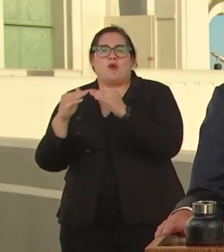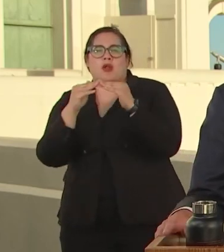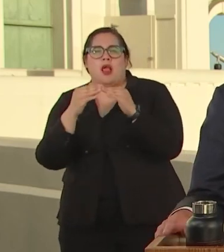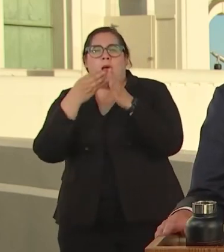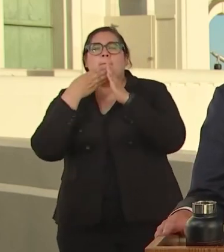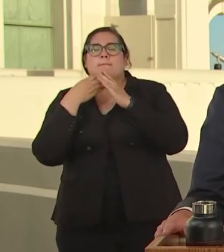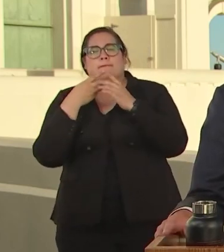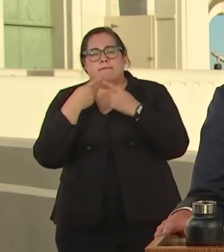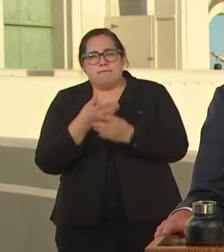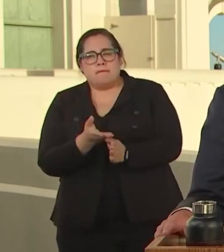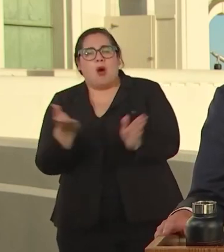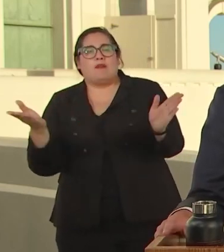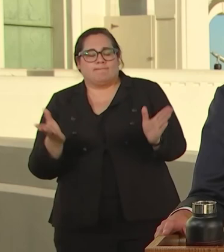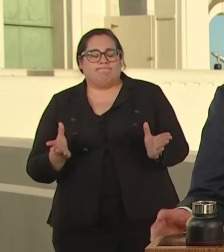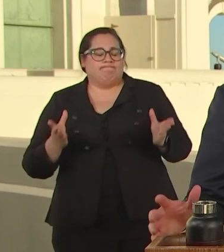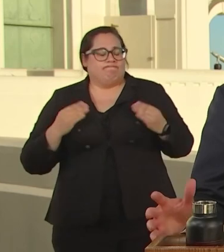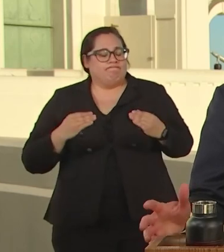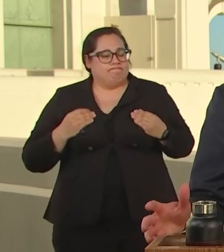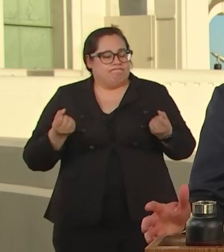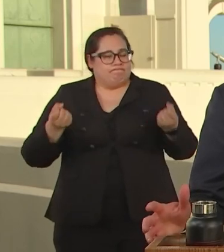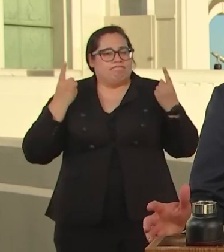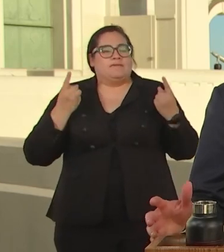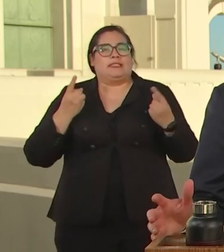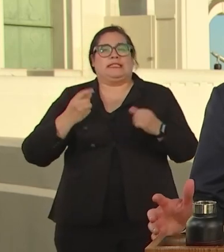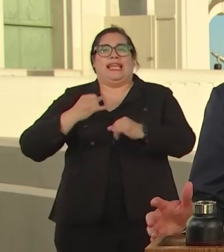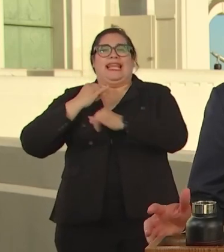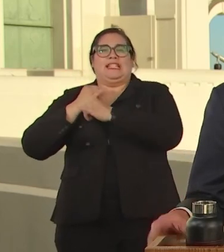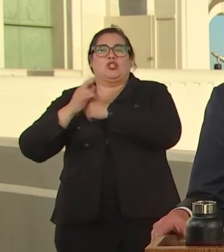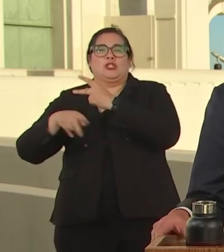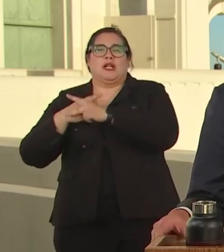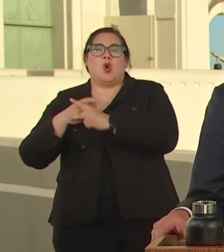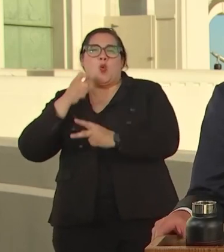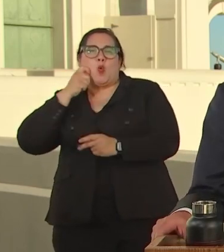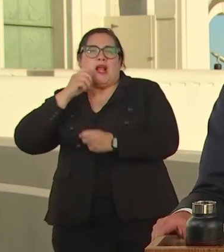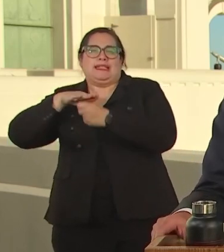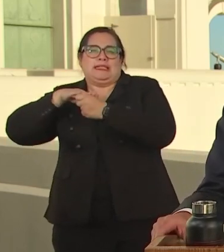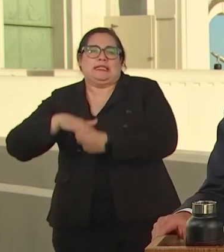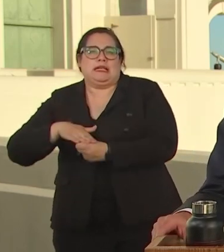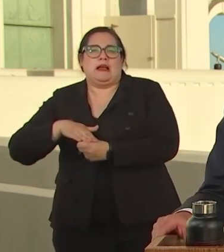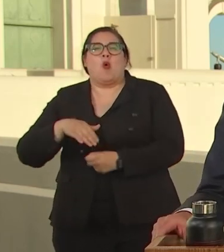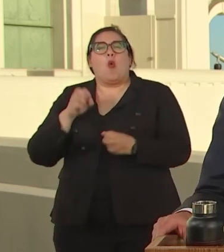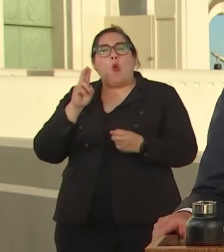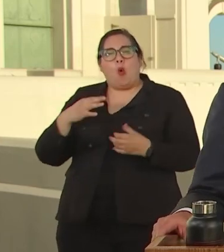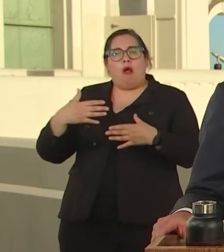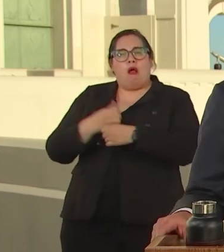PUBLIC ACKNOWLEDGMENT OF RESTITUTION, OR L.A. REPAIR.